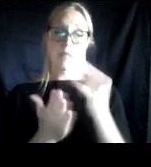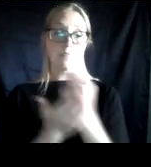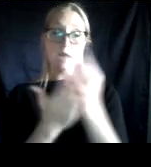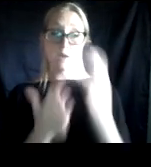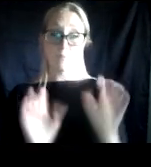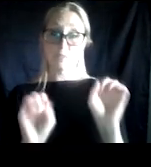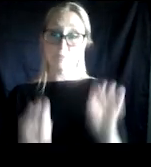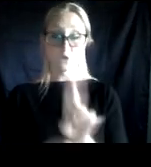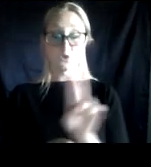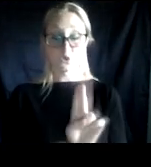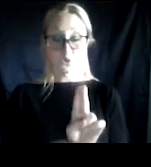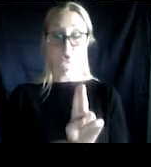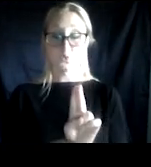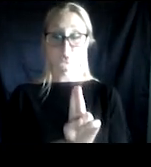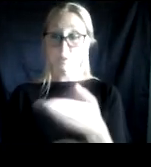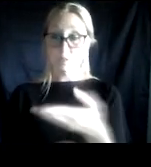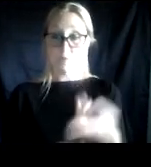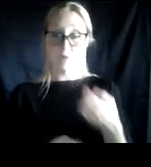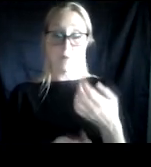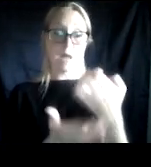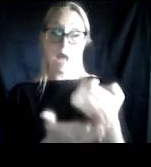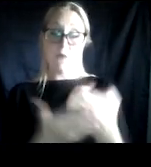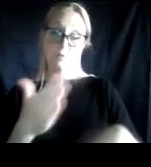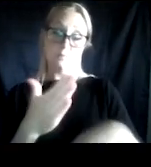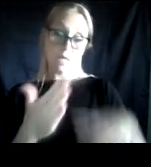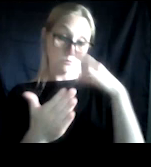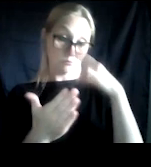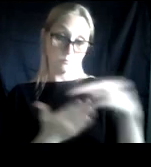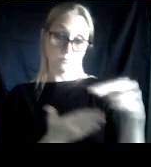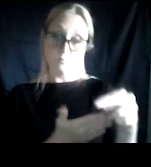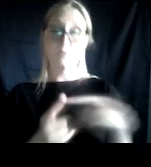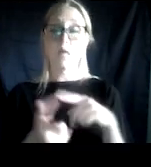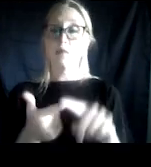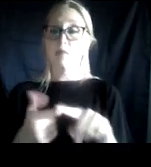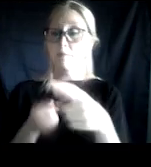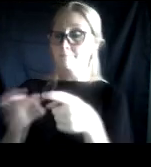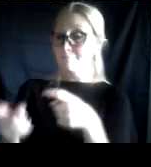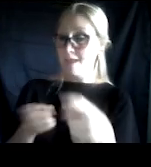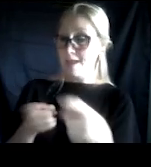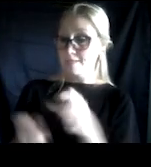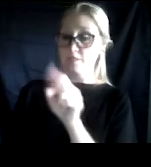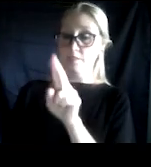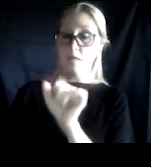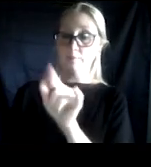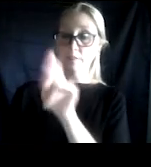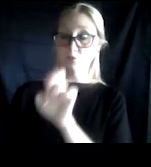from the evidence-based treatments to help manage the substance use. And what we find is that when we get in sooner